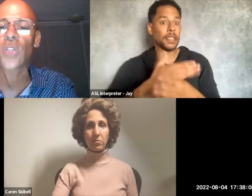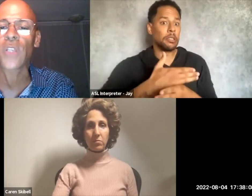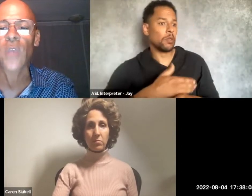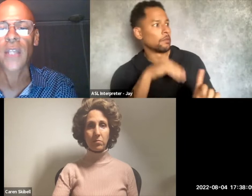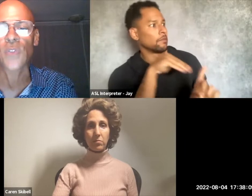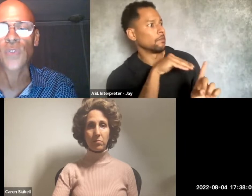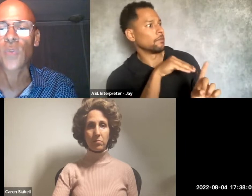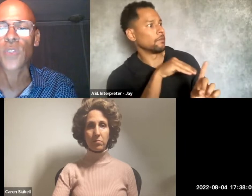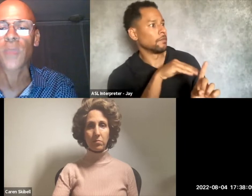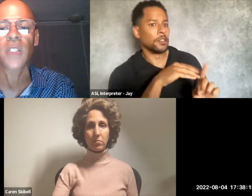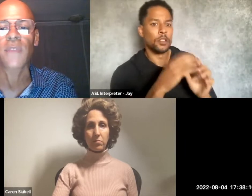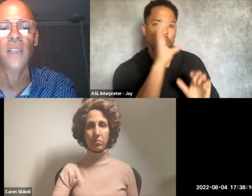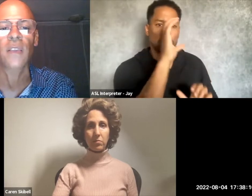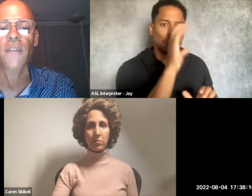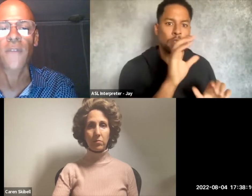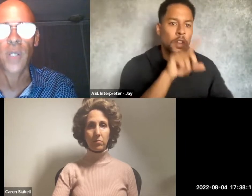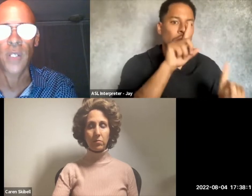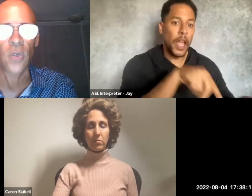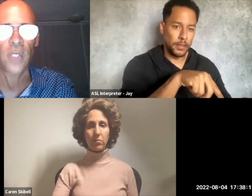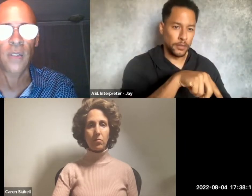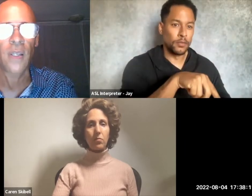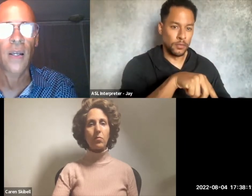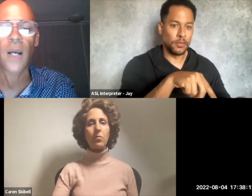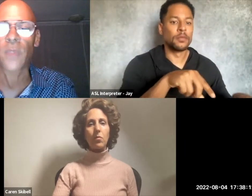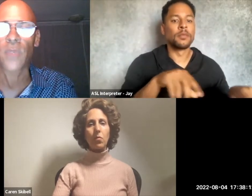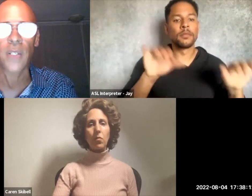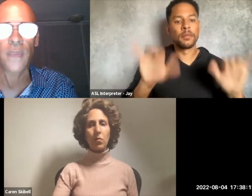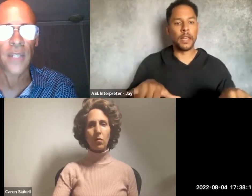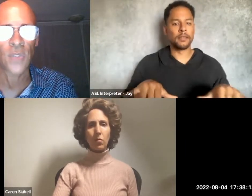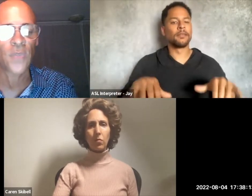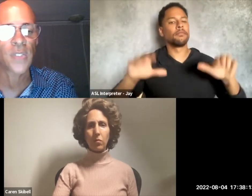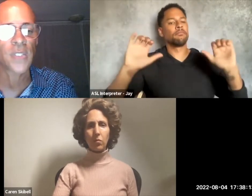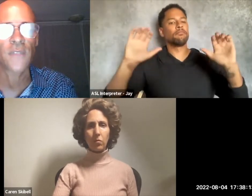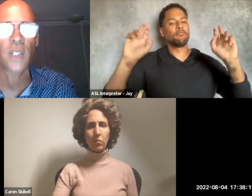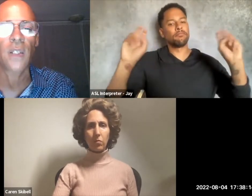looking for answers to what she believes a life threatening omen. I'll be reading the astrophysicist Vin.